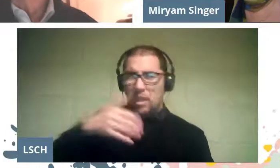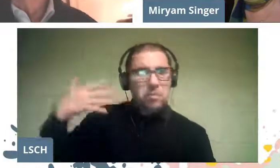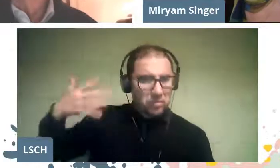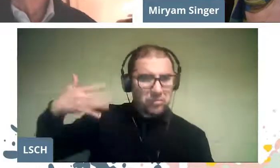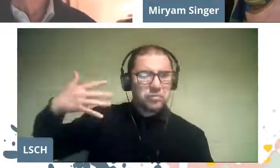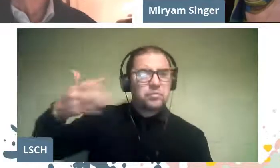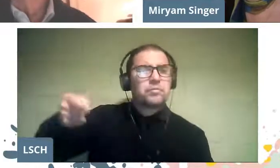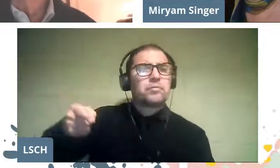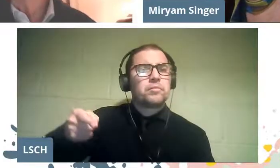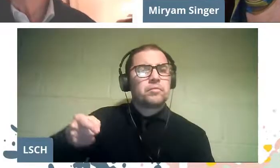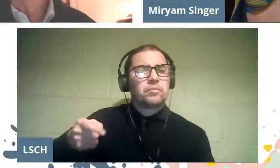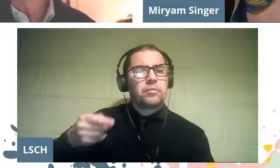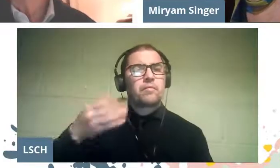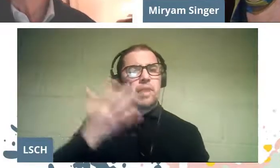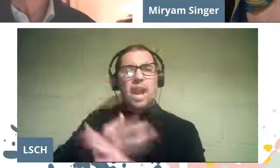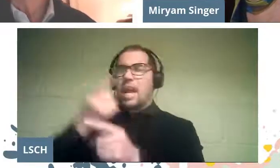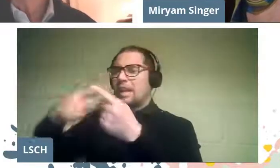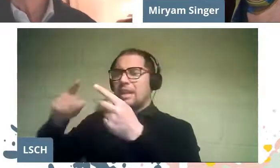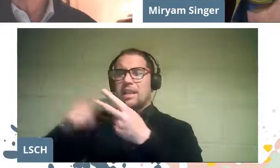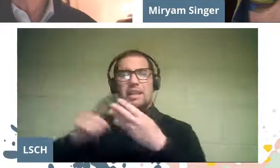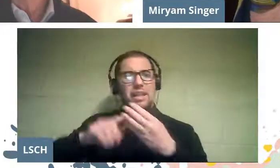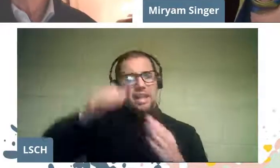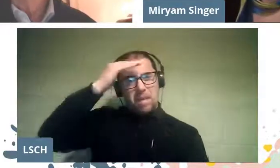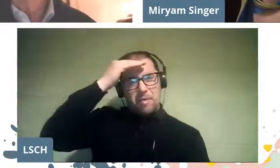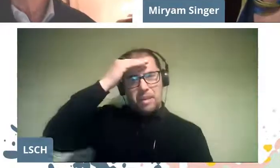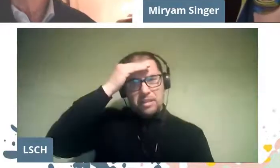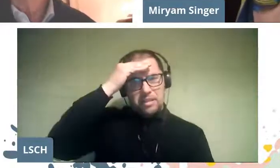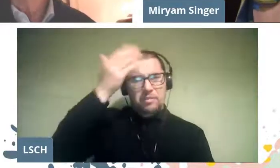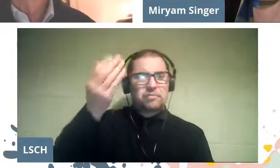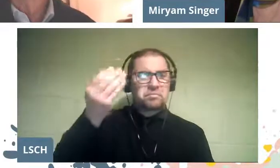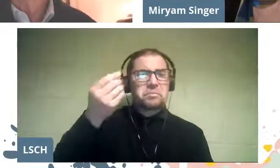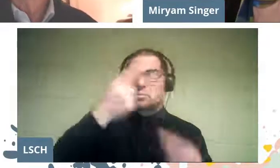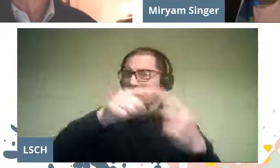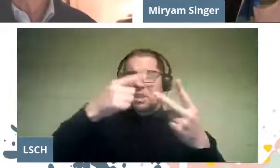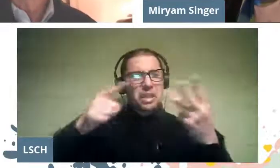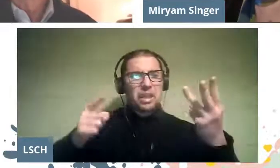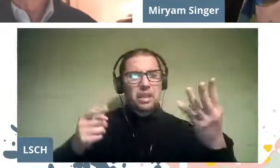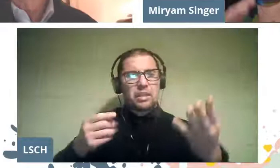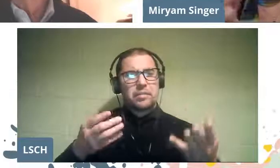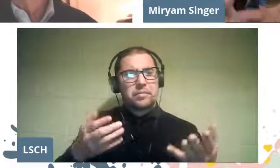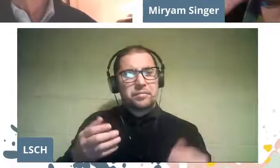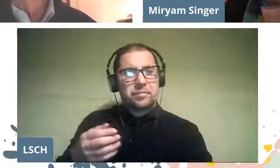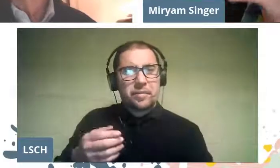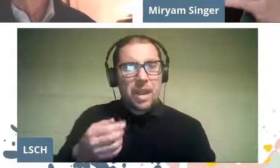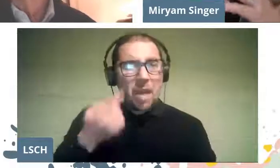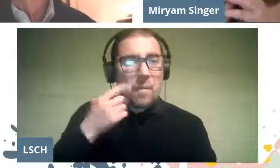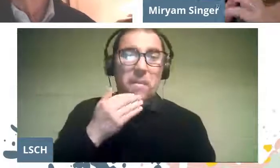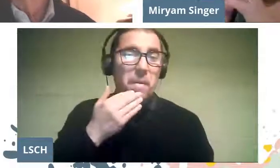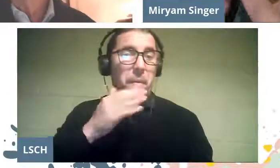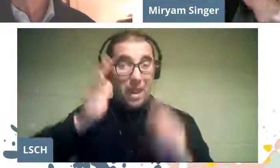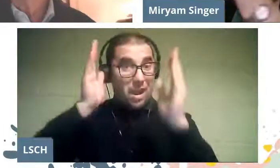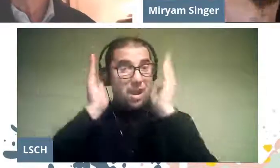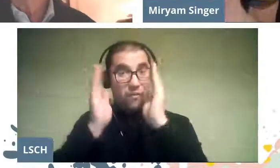Experiences are varied and function-oriented.